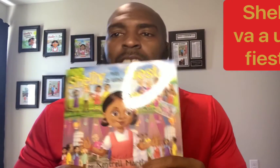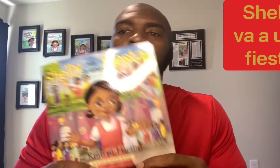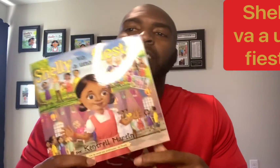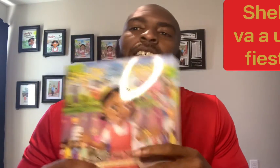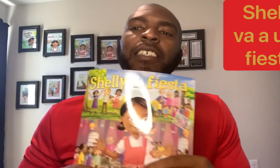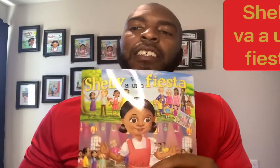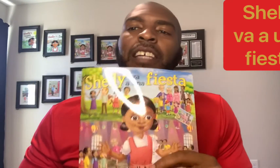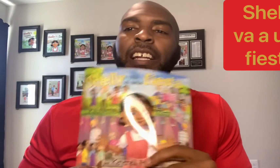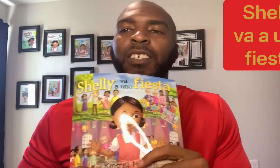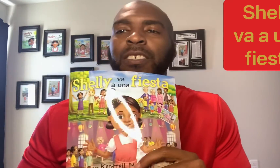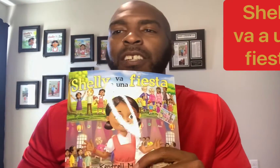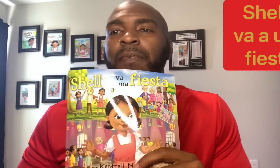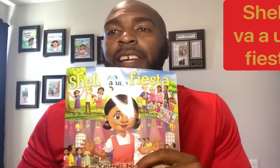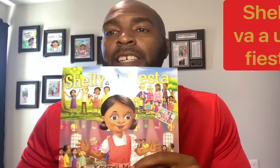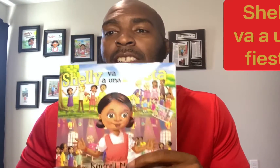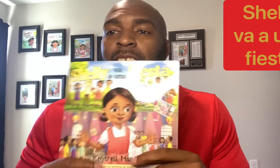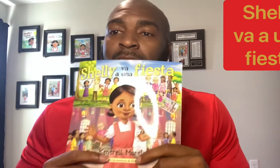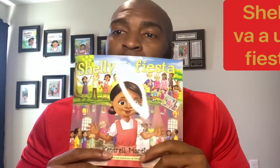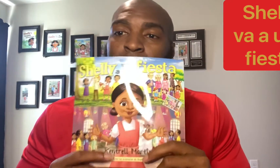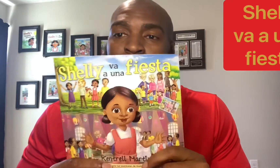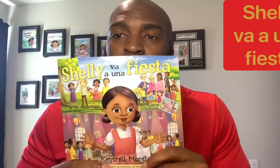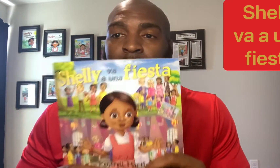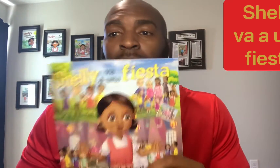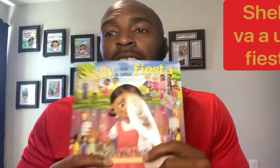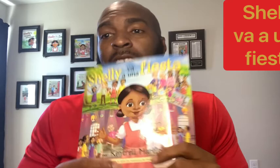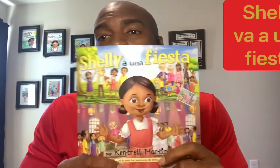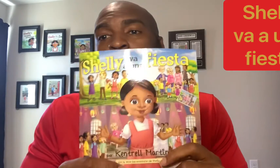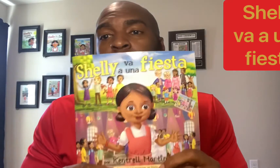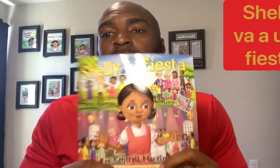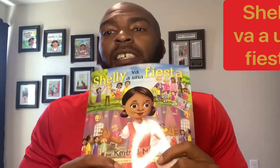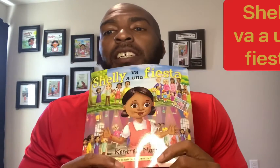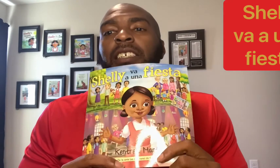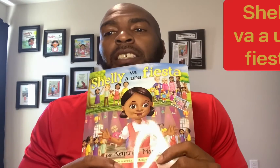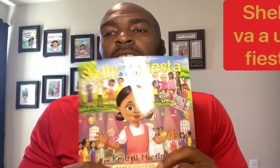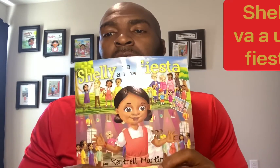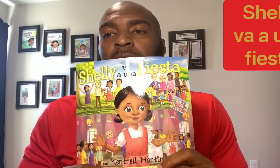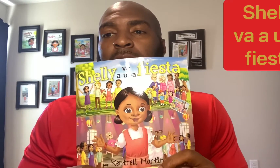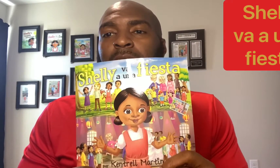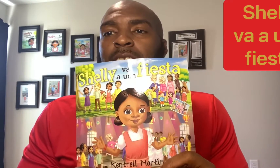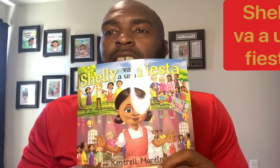So this is Shelly goes to a fiesta in Spanish. So in this book, Shelly,